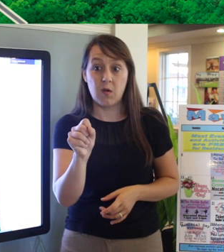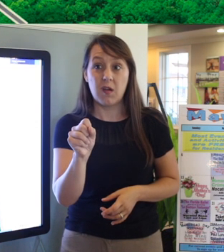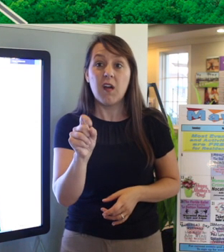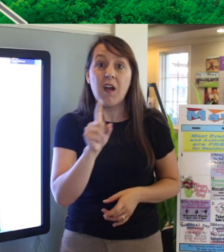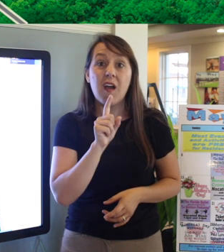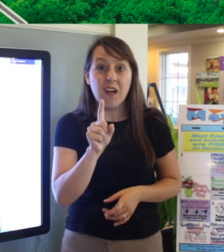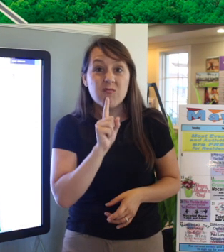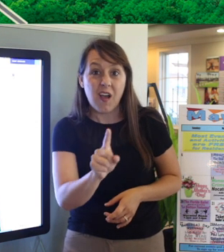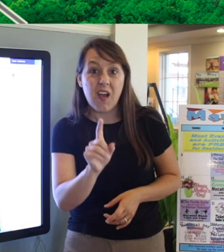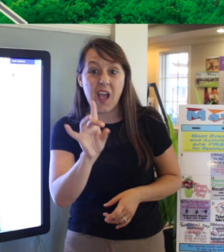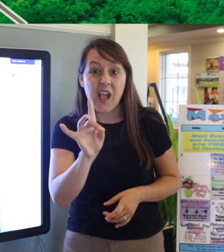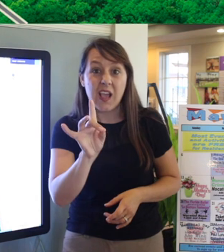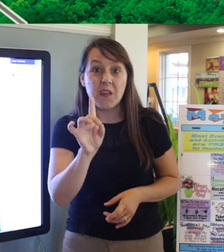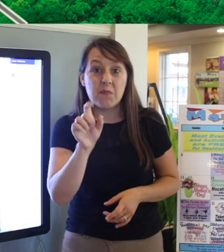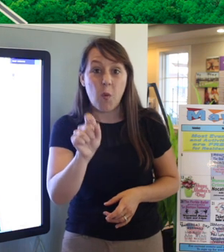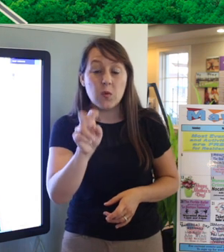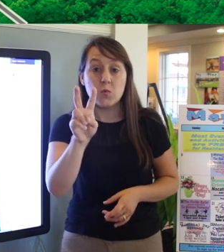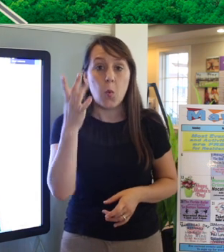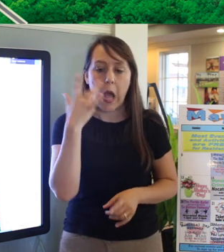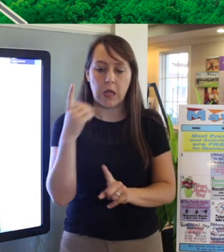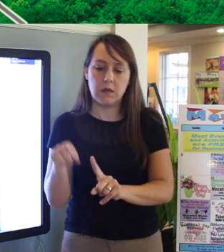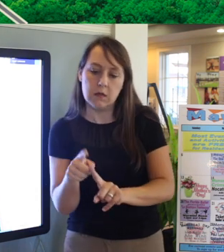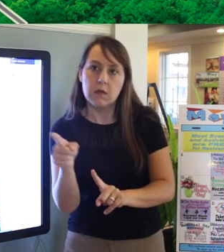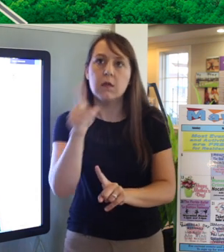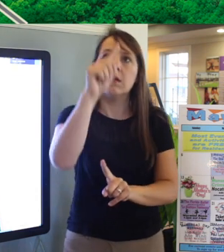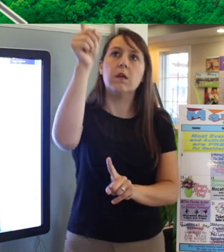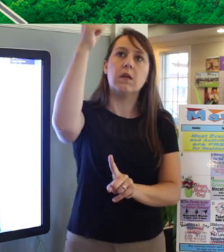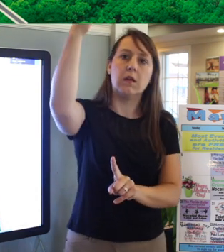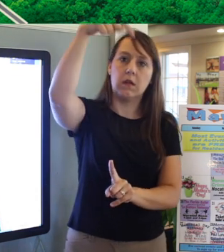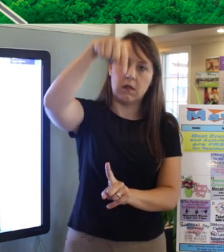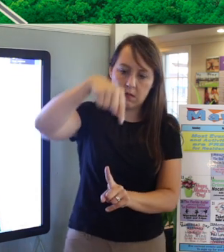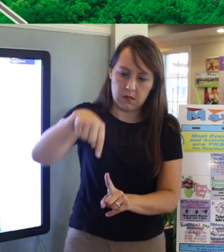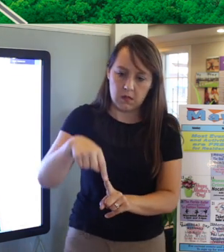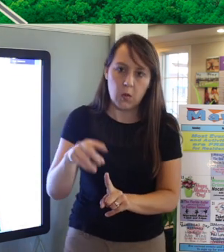because you'd have to return on this trail. There was no outlet.